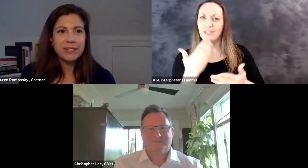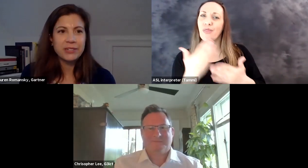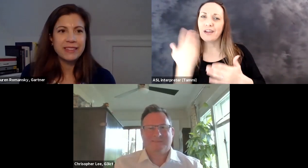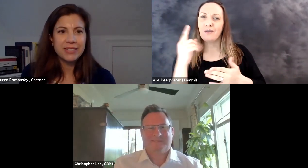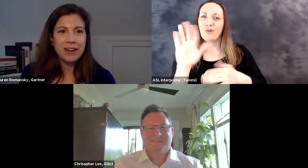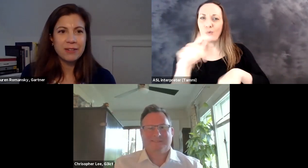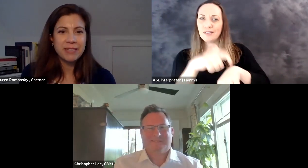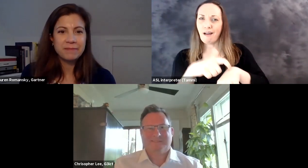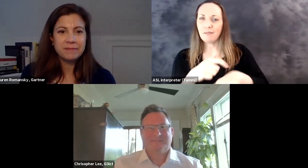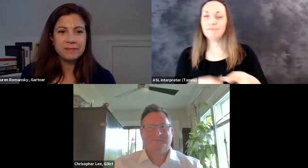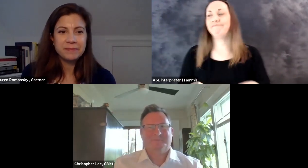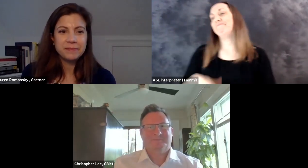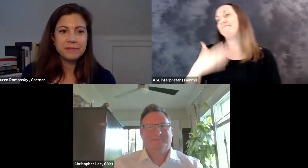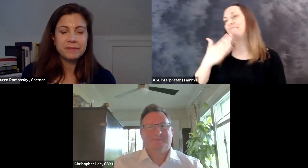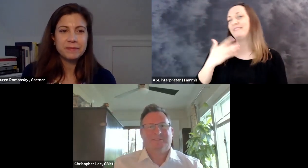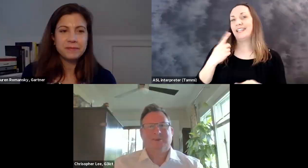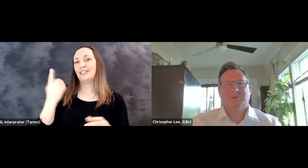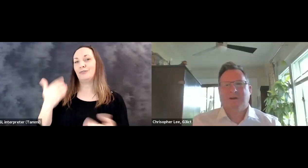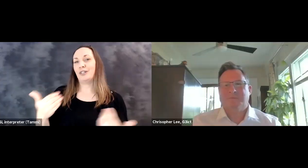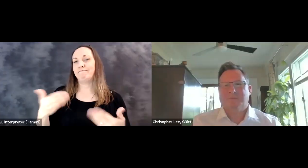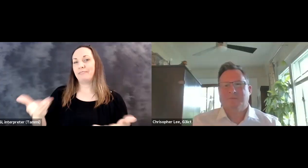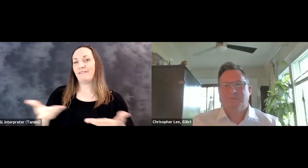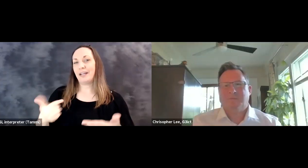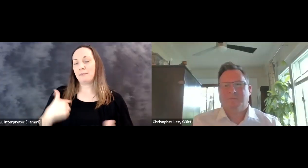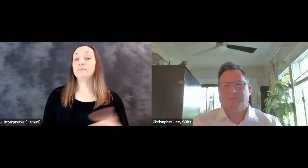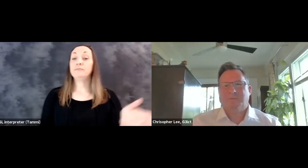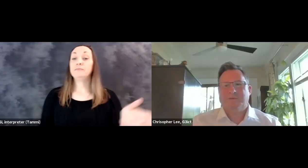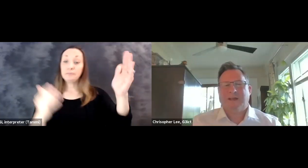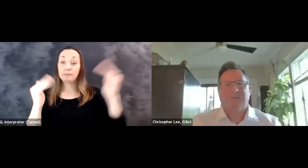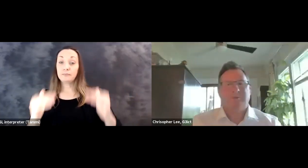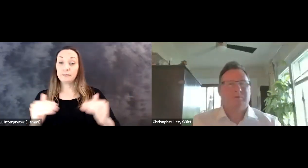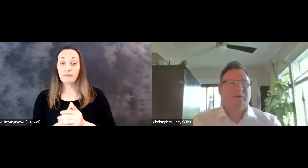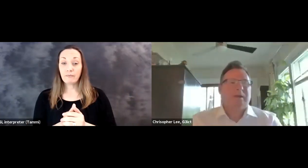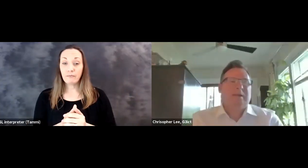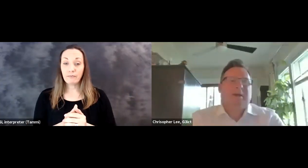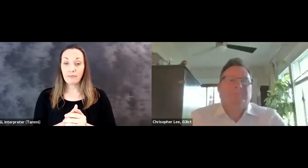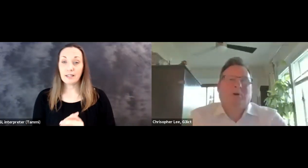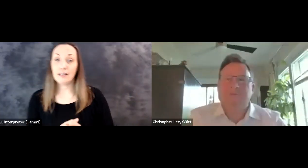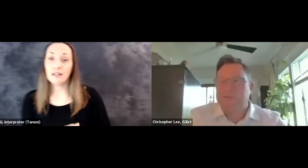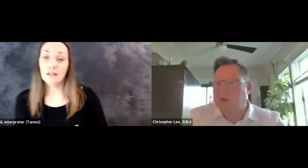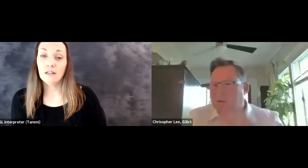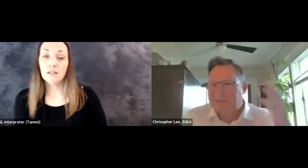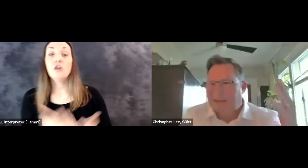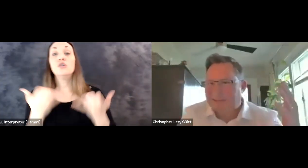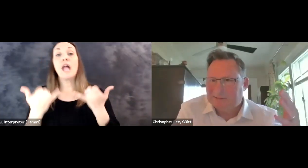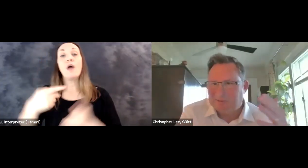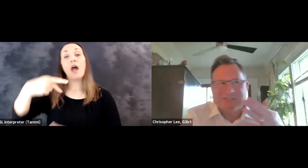So again thank you for your time. Lauren: My pleasure, thanks for